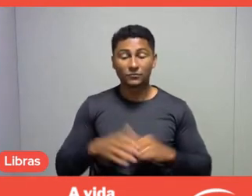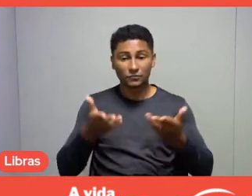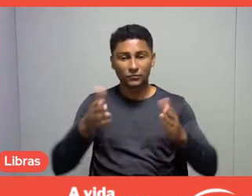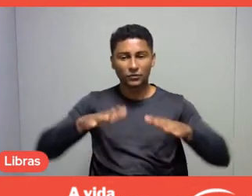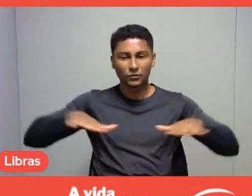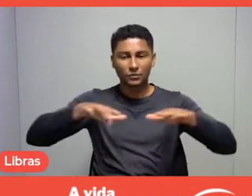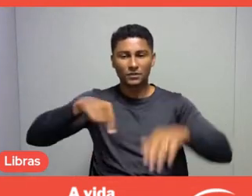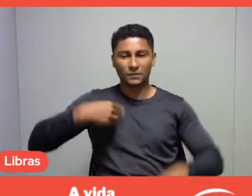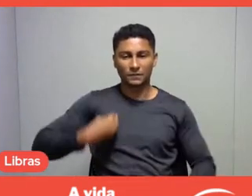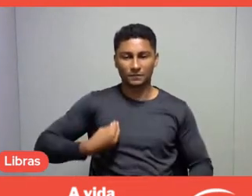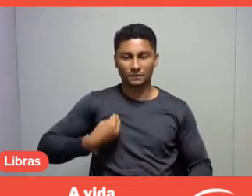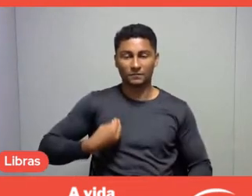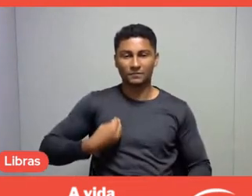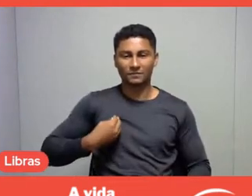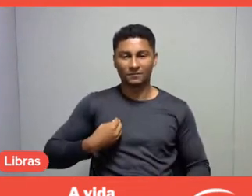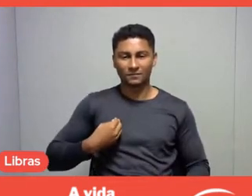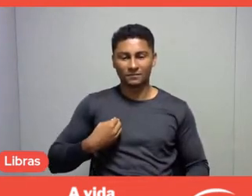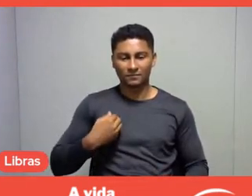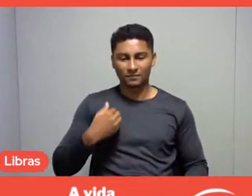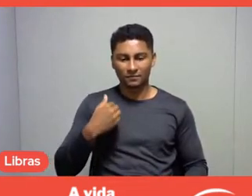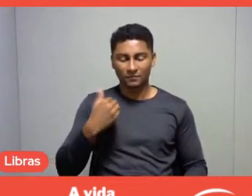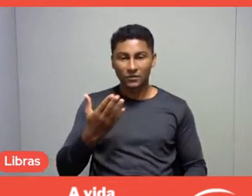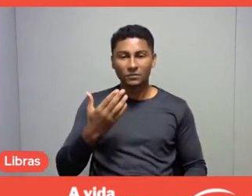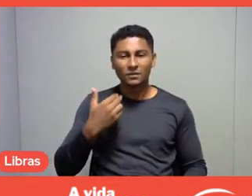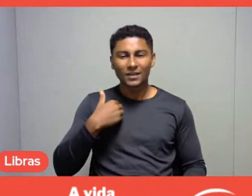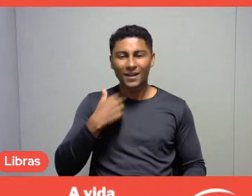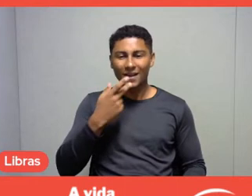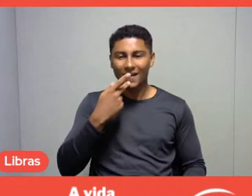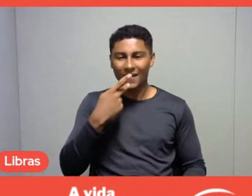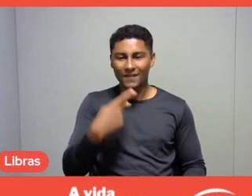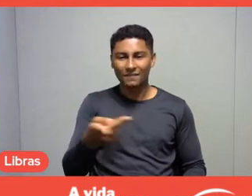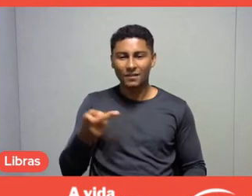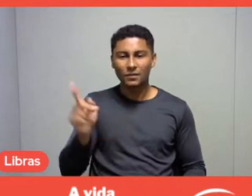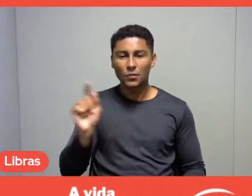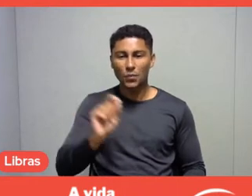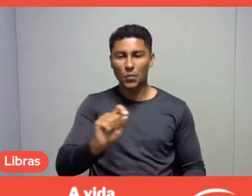So, when talking about this engendered transformation,